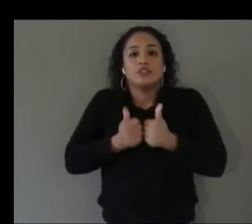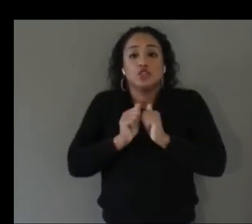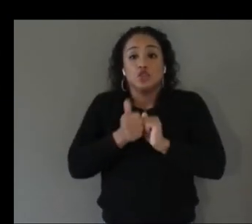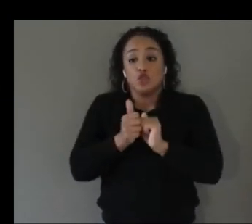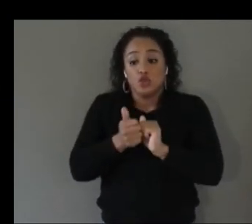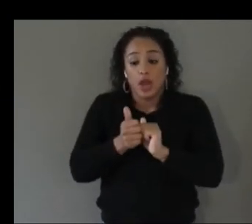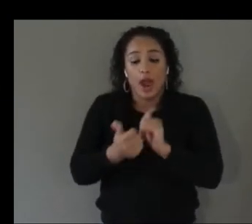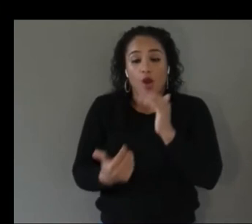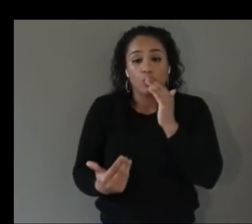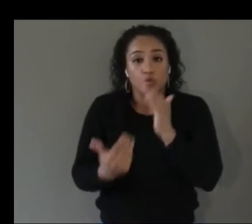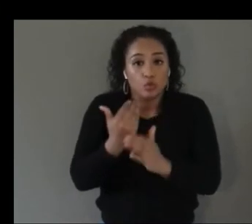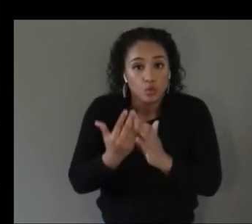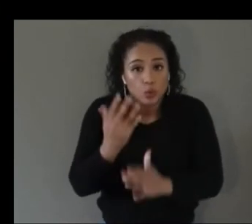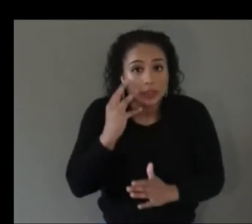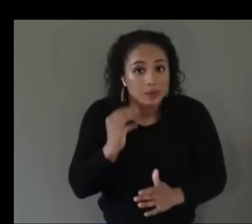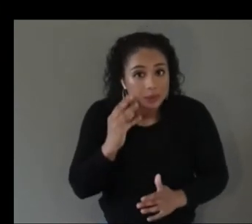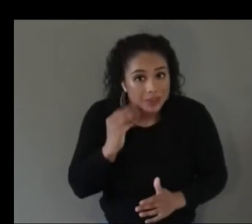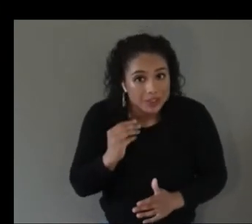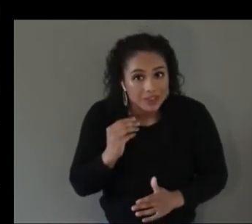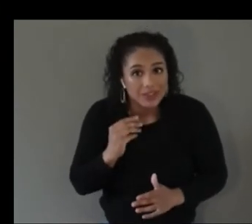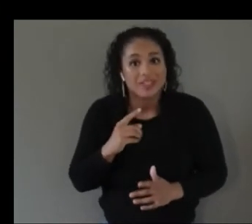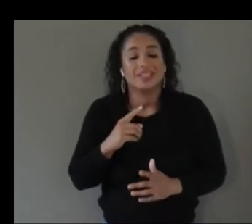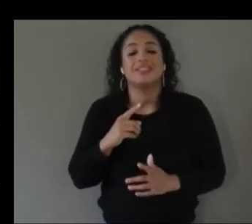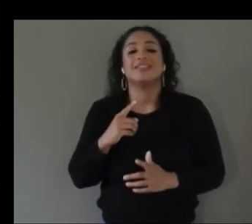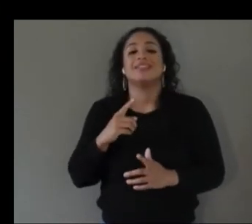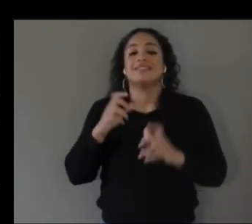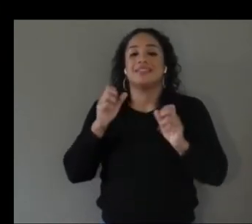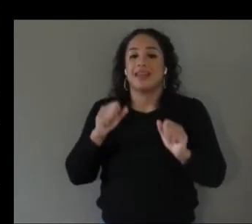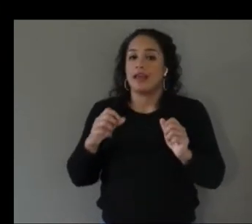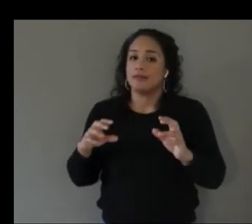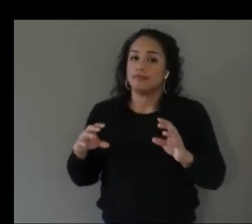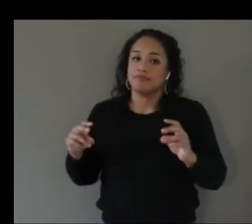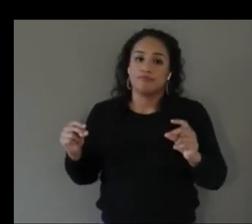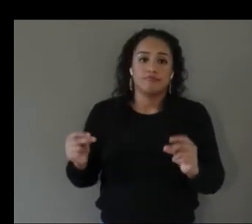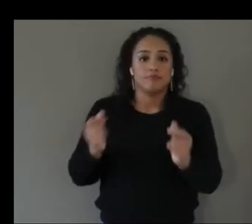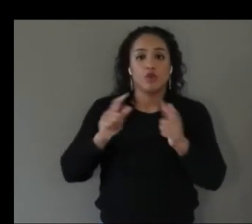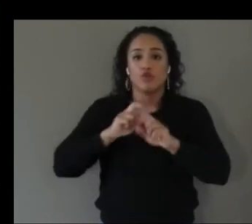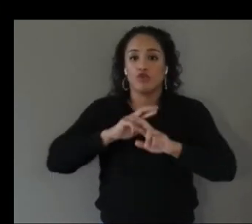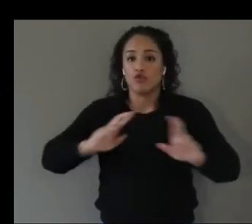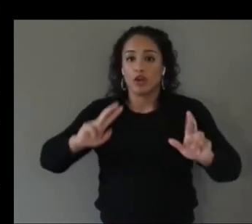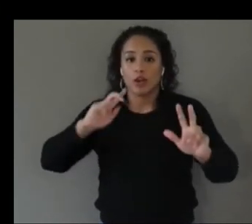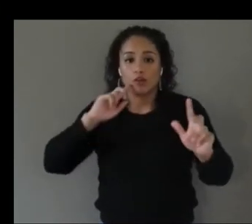they're already able to play and then make it so that it becomes challenging enough later on